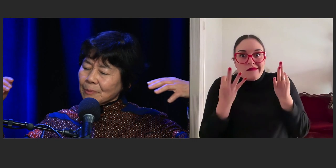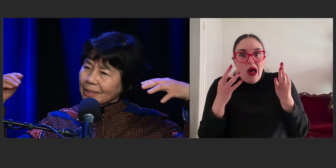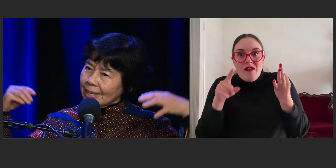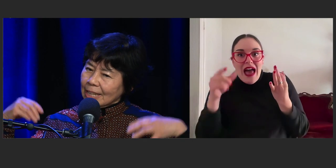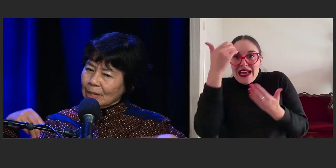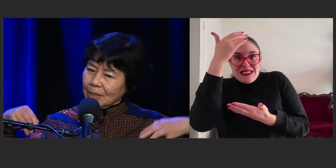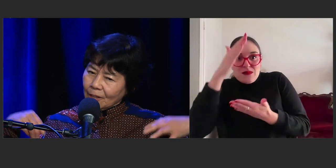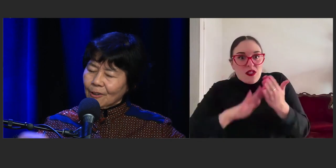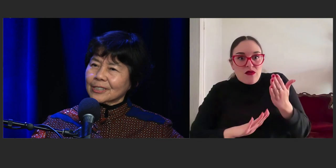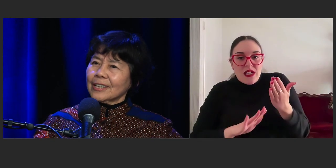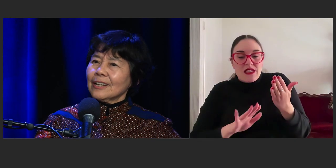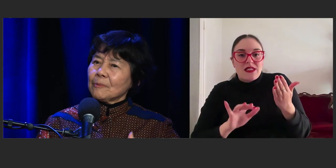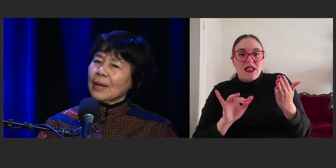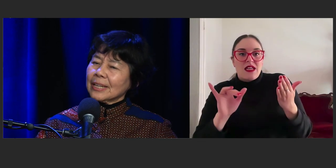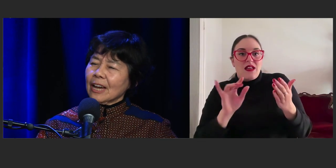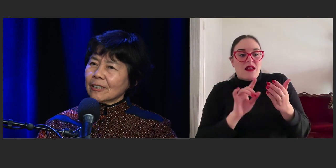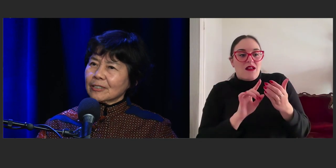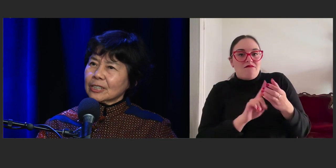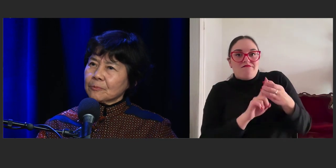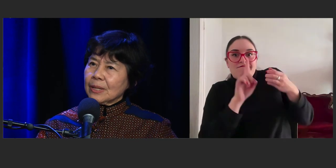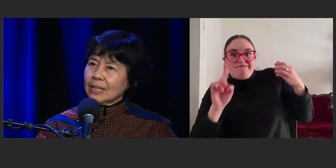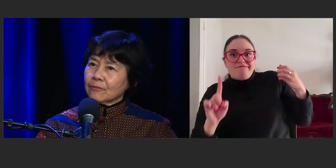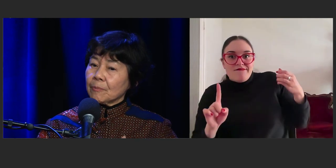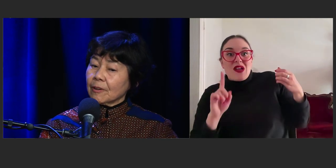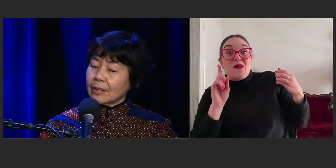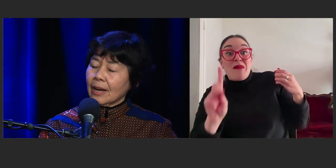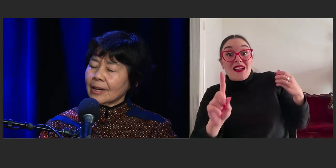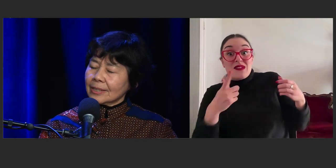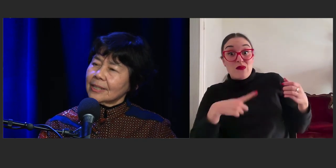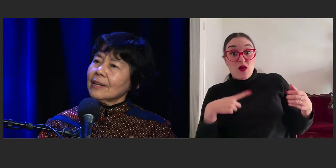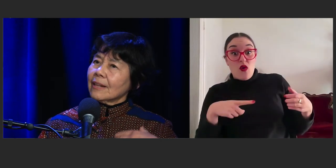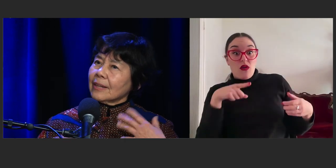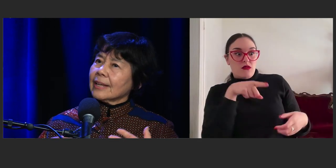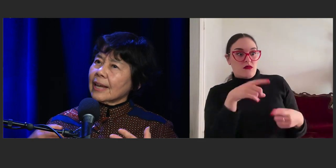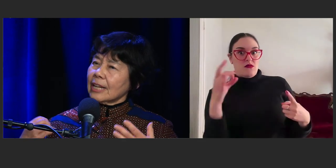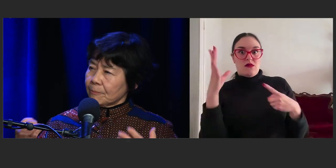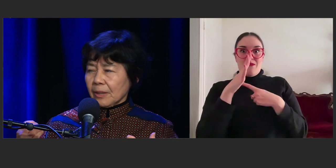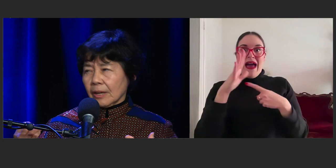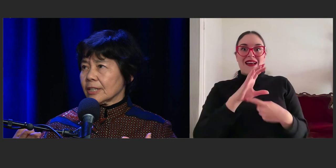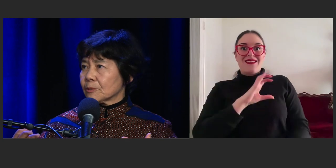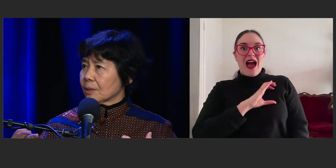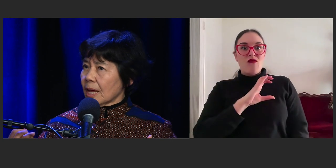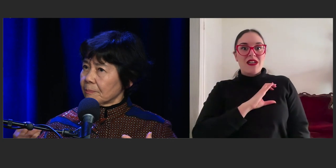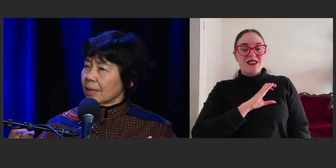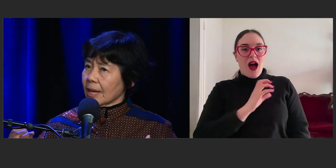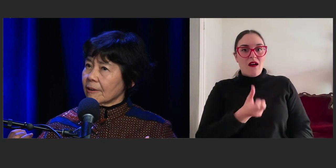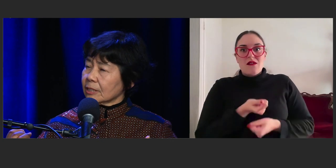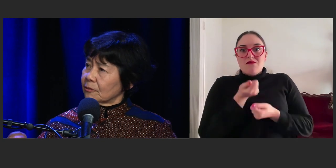but they can, because the main characters speaking from their own heart, they can empathize with that main character